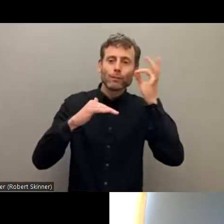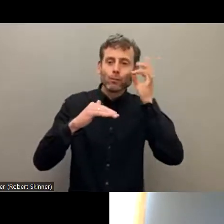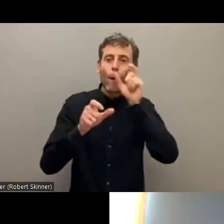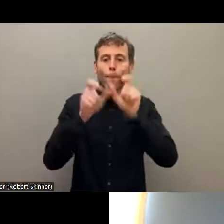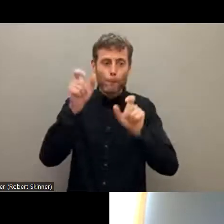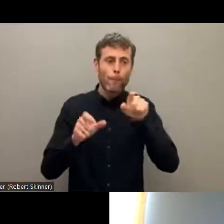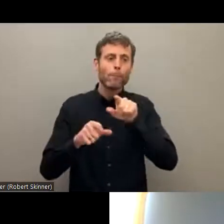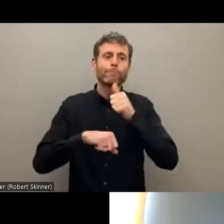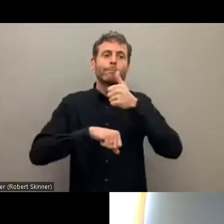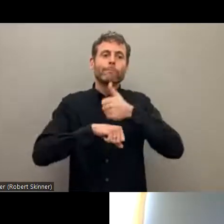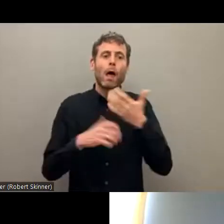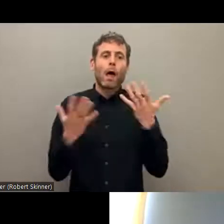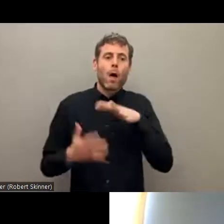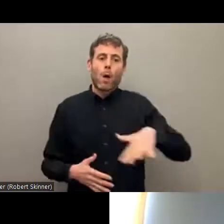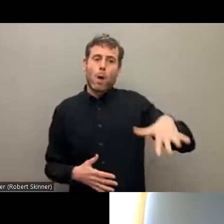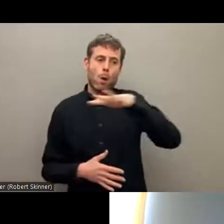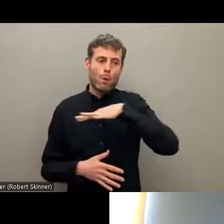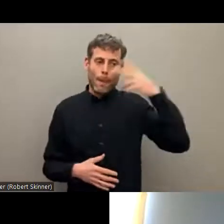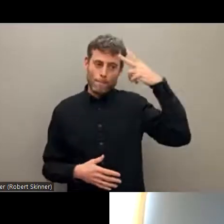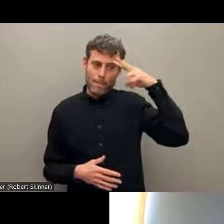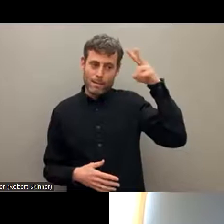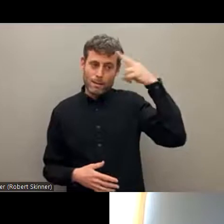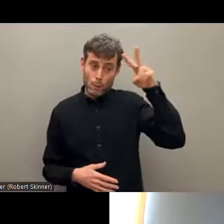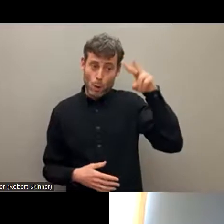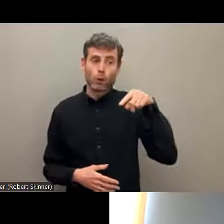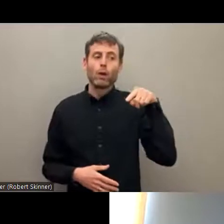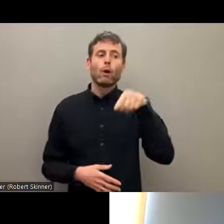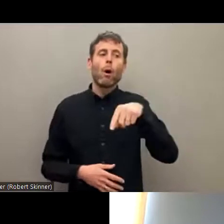the Latin America and Caribbean network